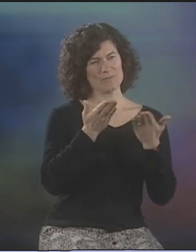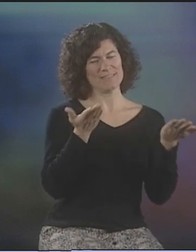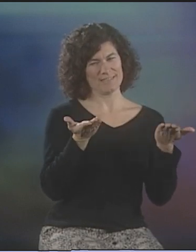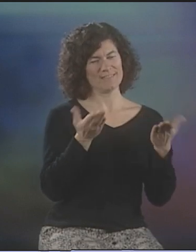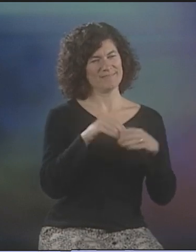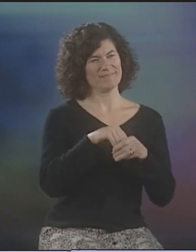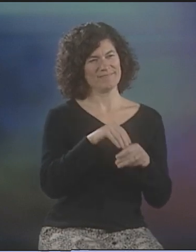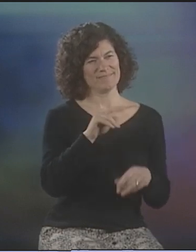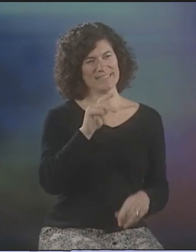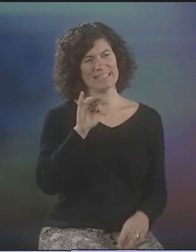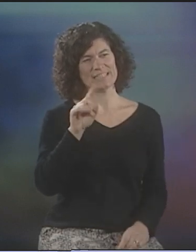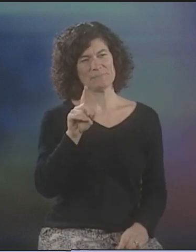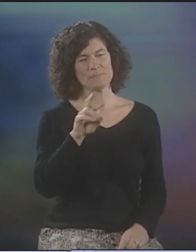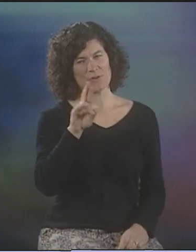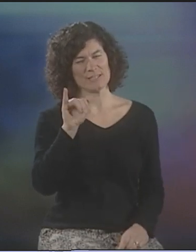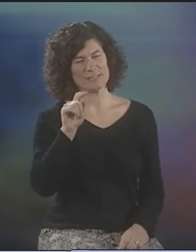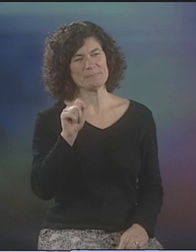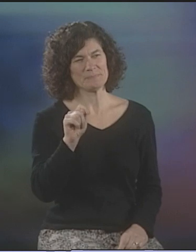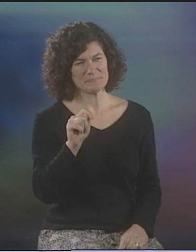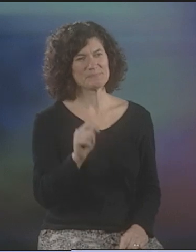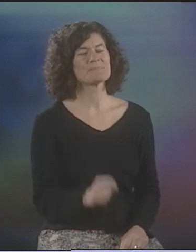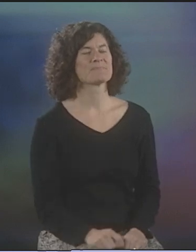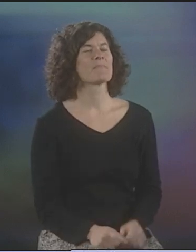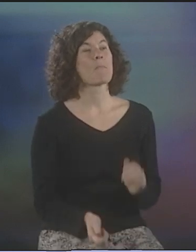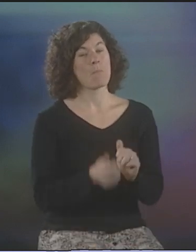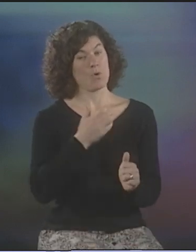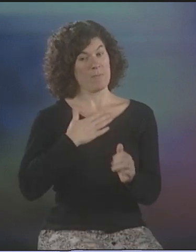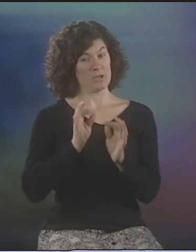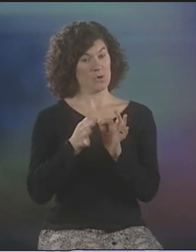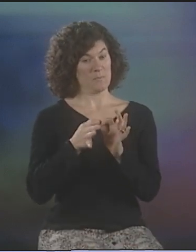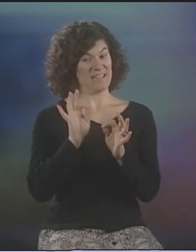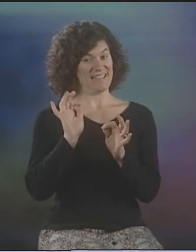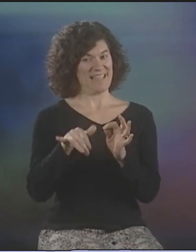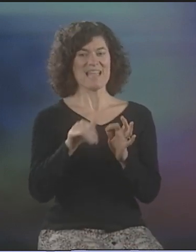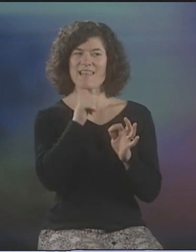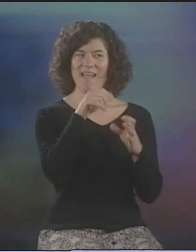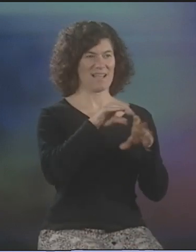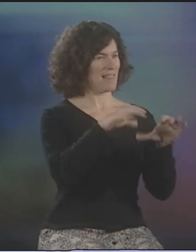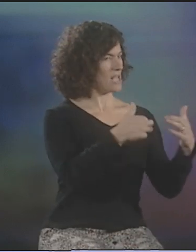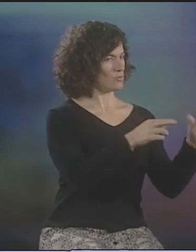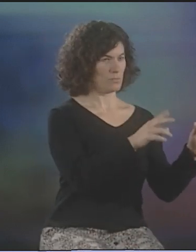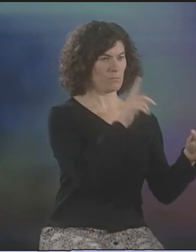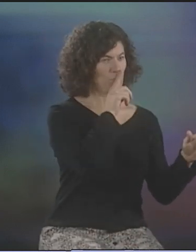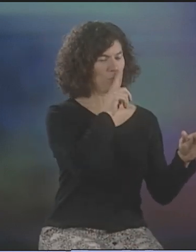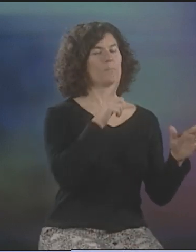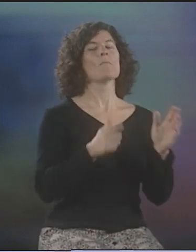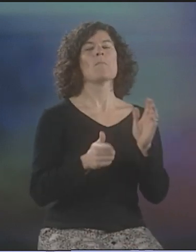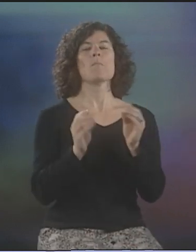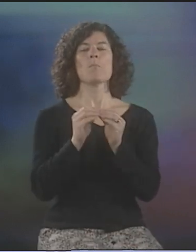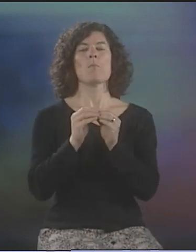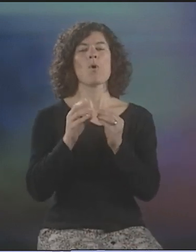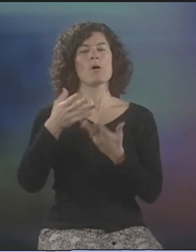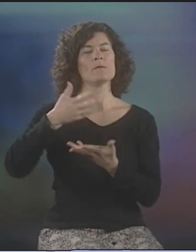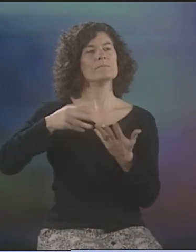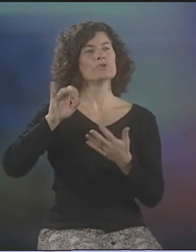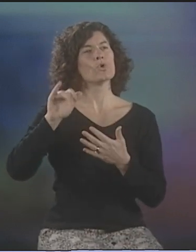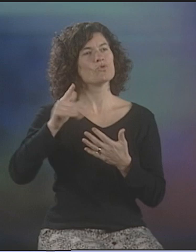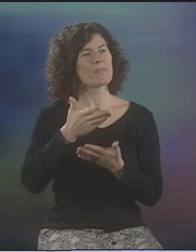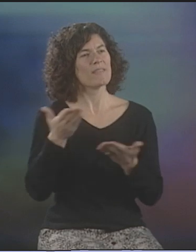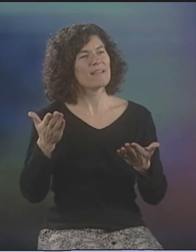HERE ON CAMPUS AT RIT, AND MOST OF MY INTERPRETING AT THAT TIME WAS NOT THE CLASSROOM, IT WAS MORE THE SOCIAL ASPECTS OF CAMPUS LIFE.